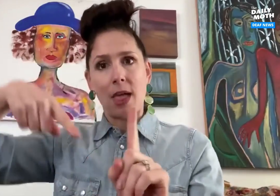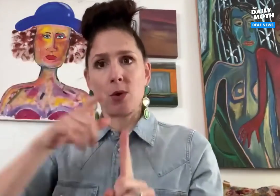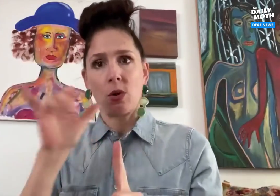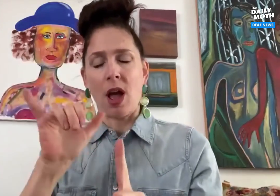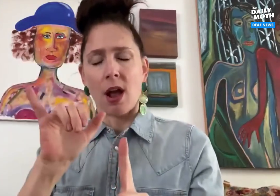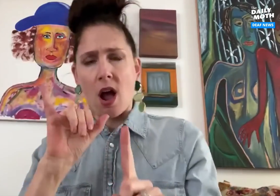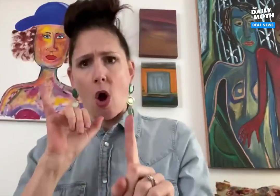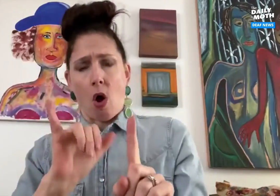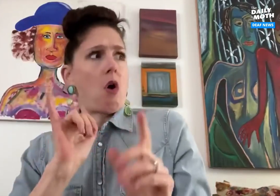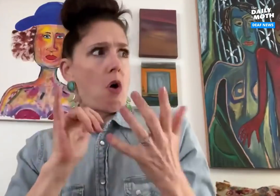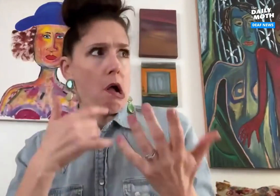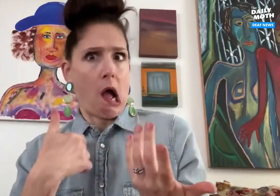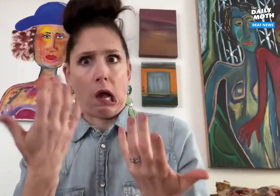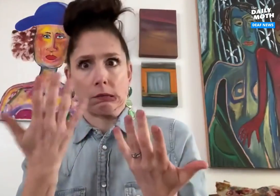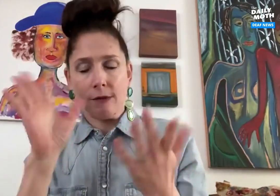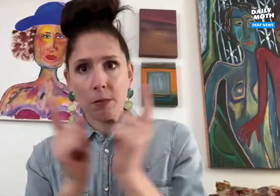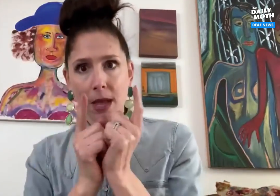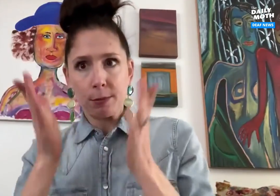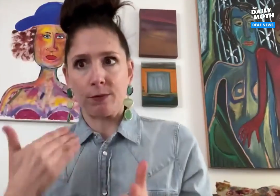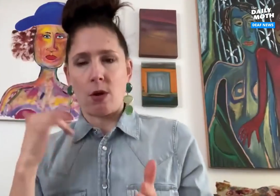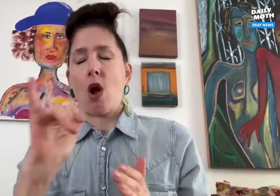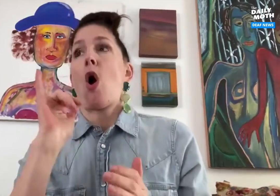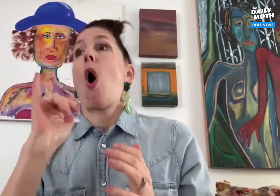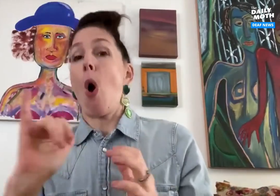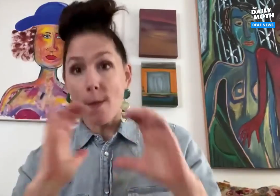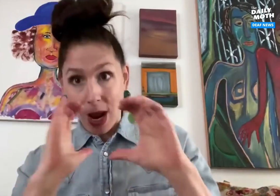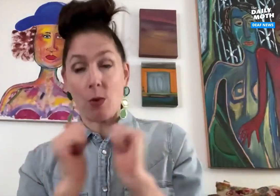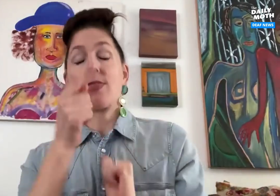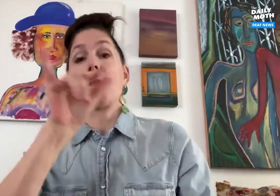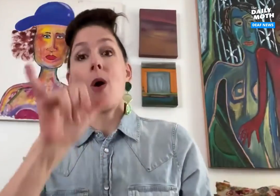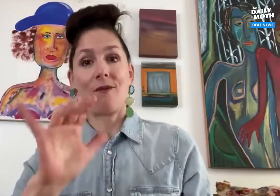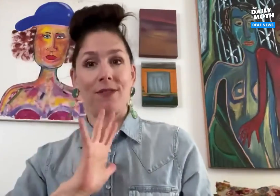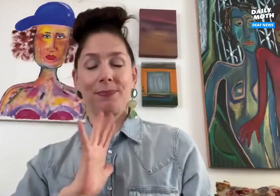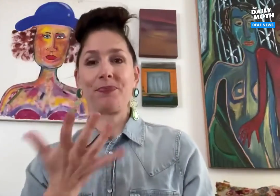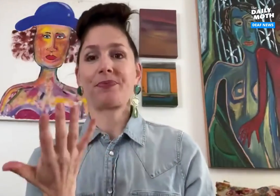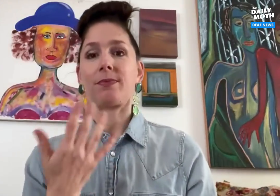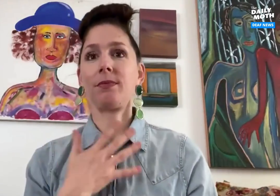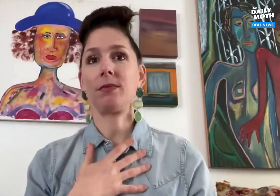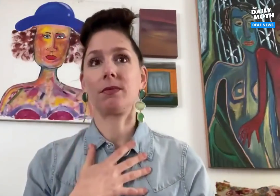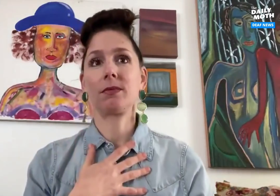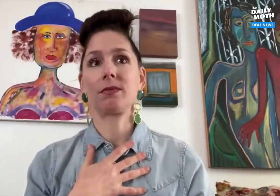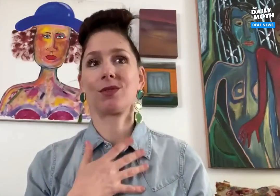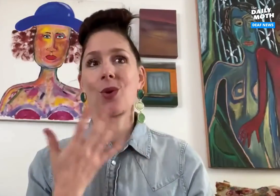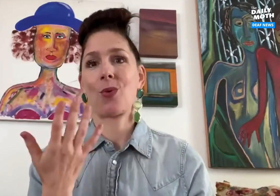It's the people around the deaf doctors who have never even met a deaf person before and just learning how to communicate with them.